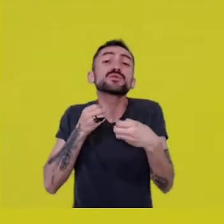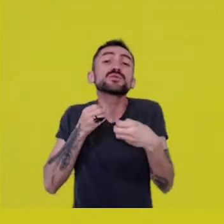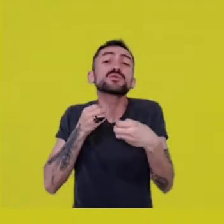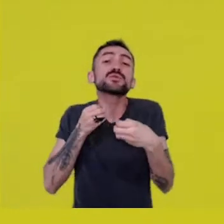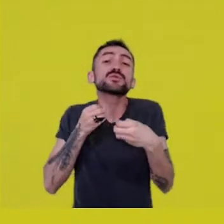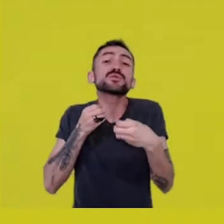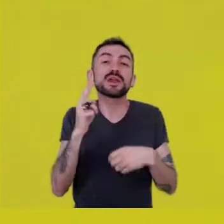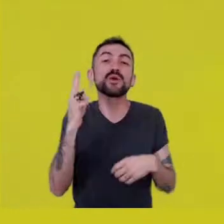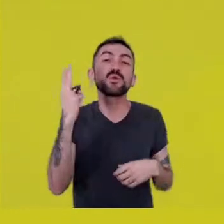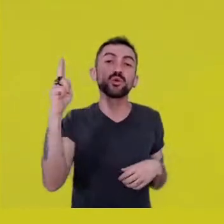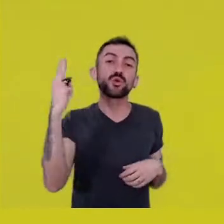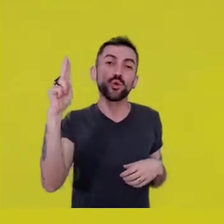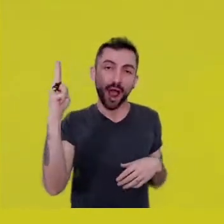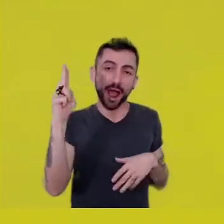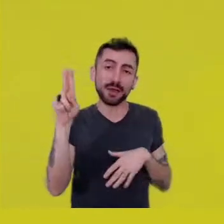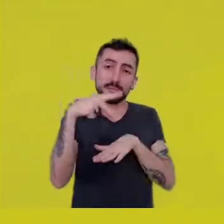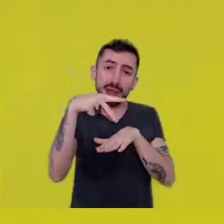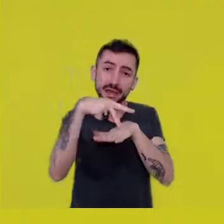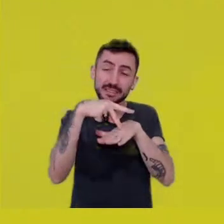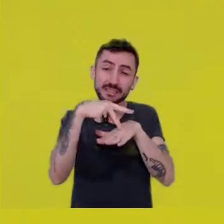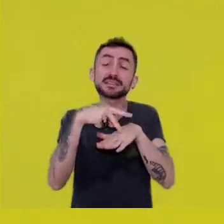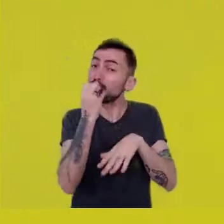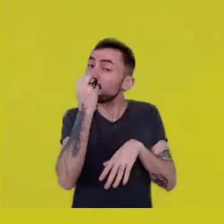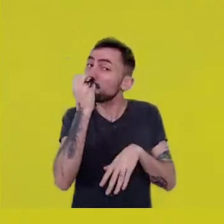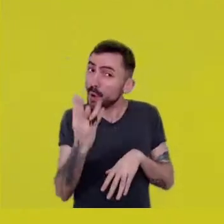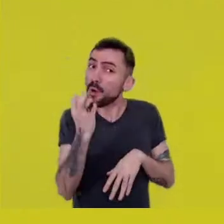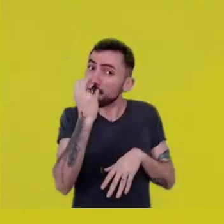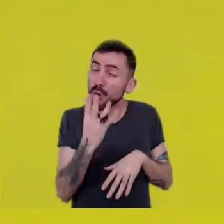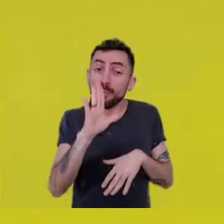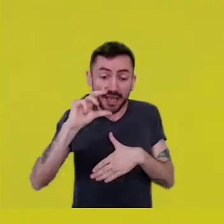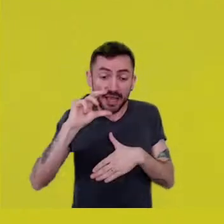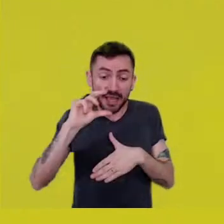but in the rest of Latin America you see such a trend of coup mentality